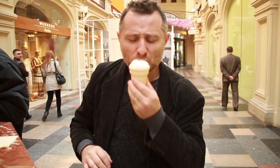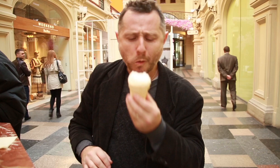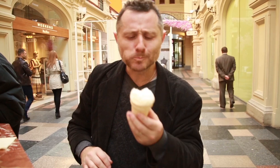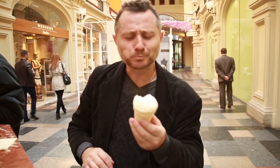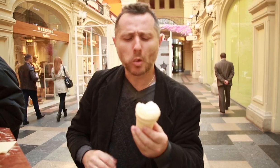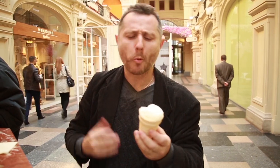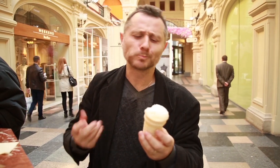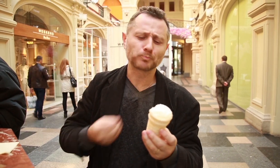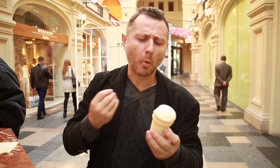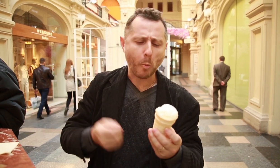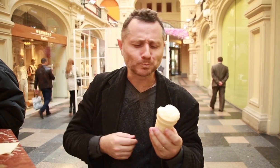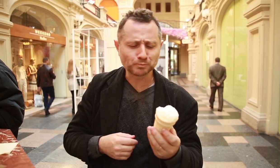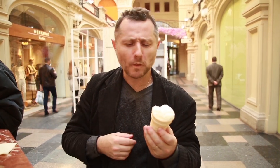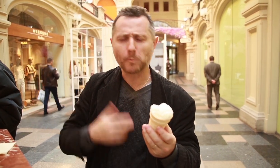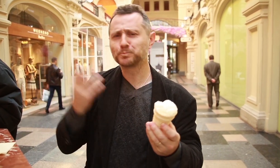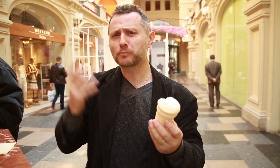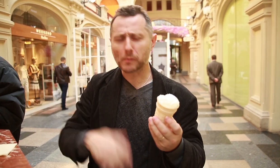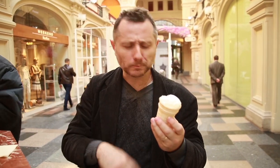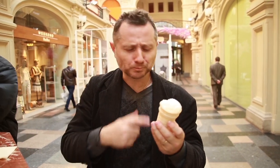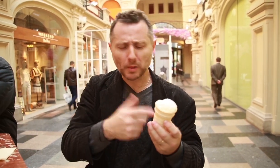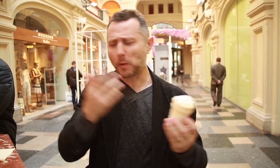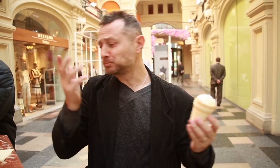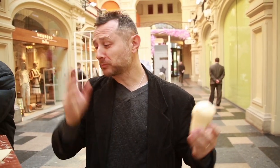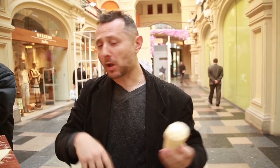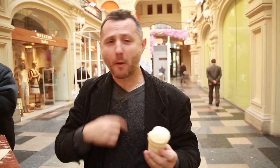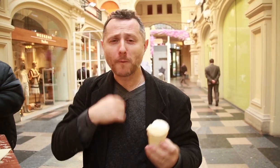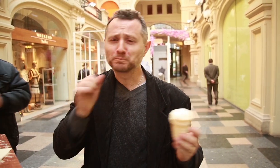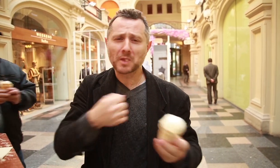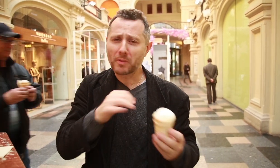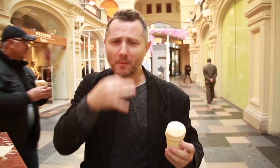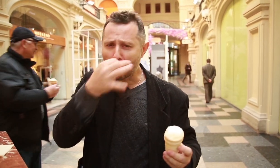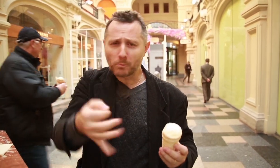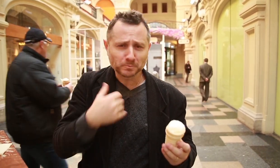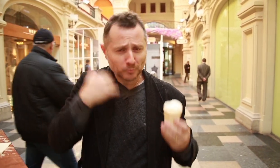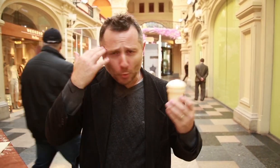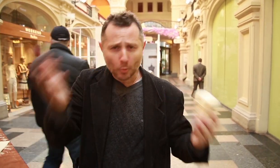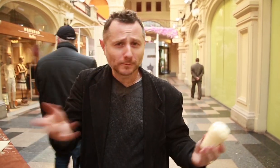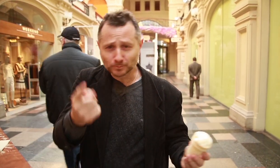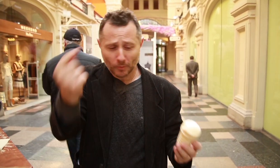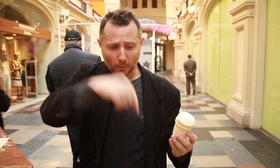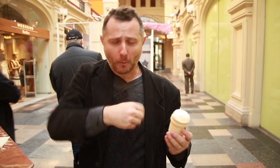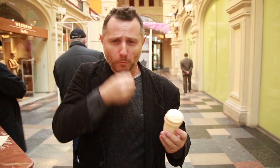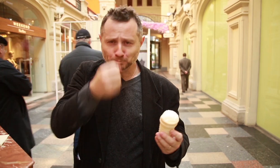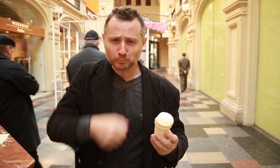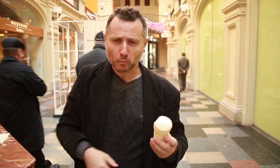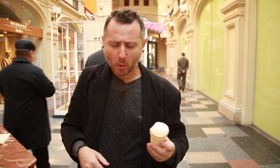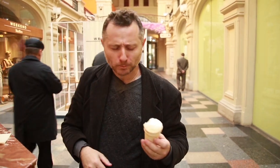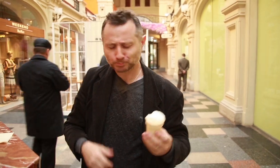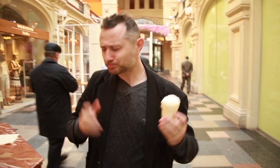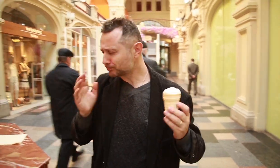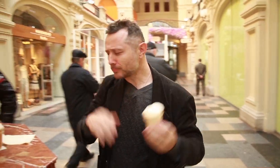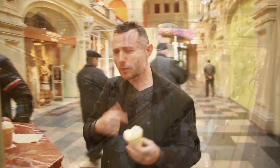is the best ice cream. It’s impossible to tell you more, I am at a loss for words, you just have to come here.